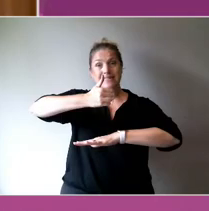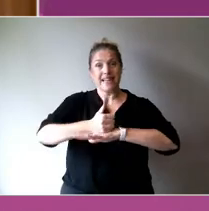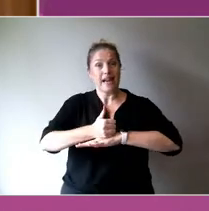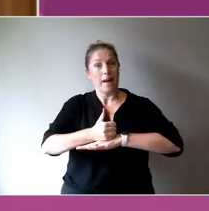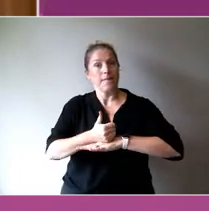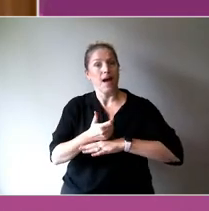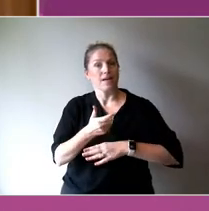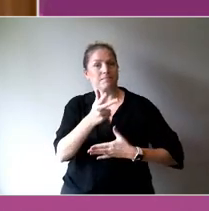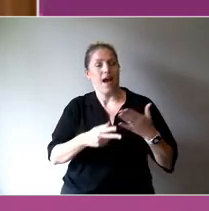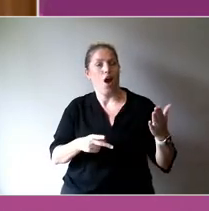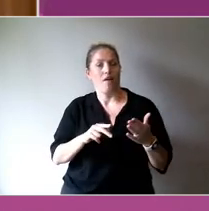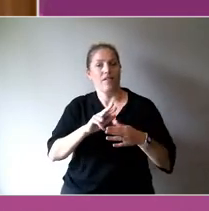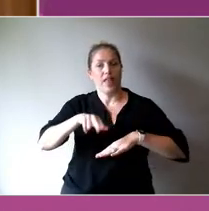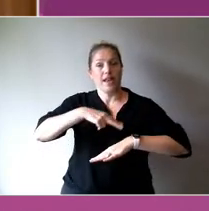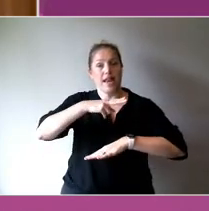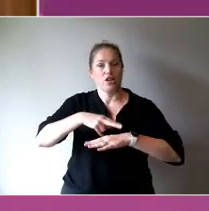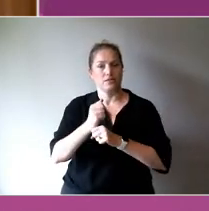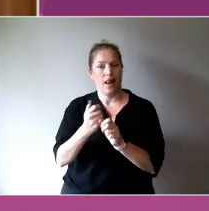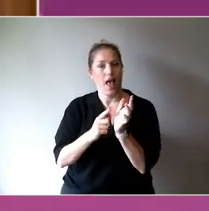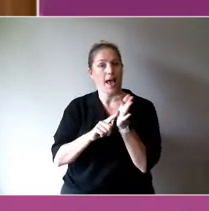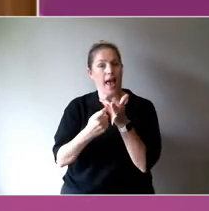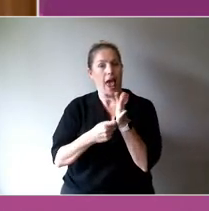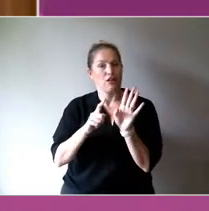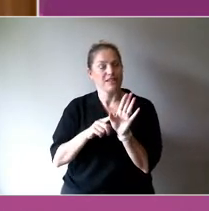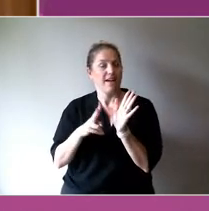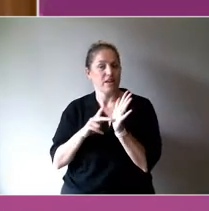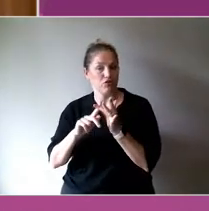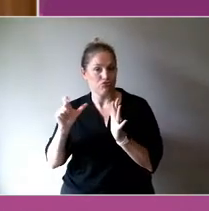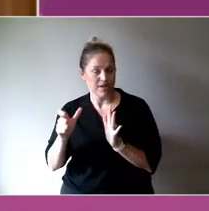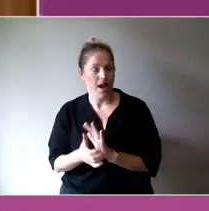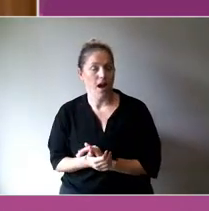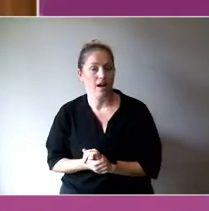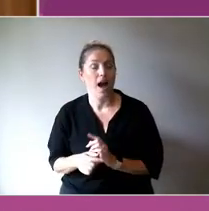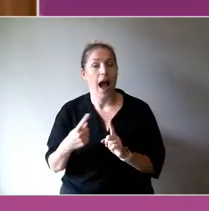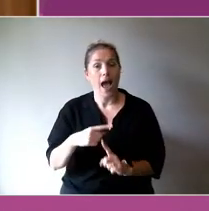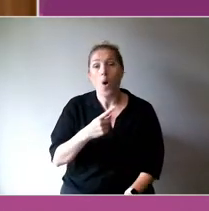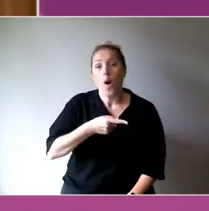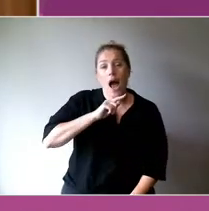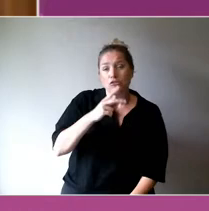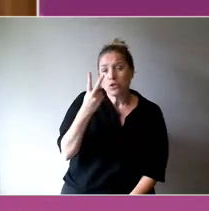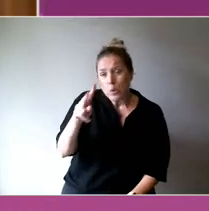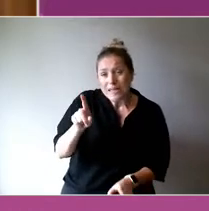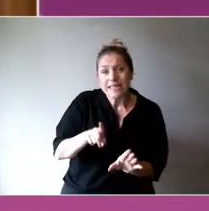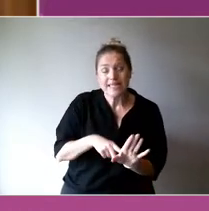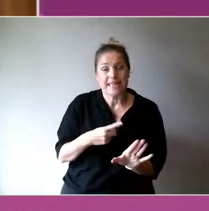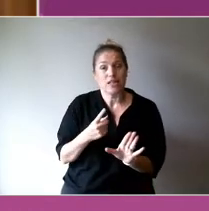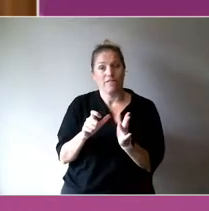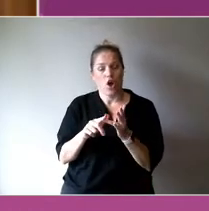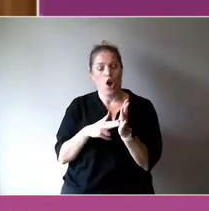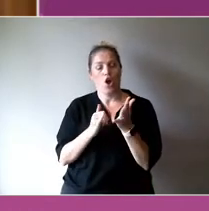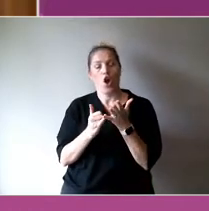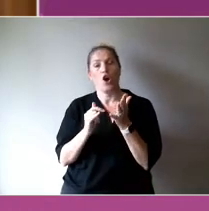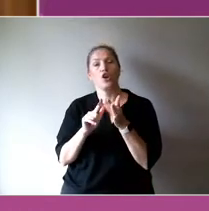And 128 years for the conservatorium of music's location within the university. This year is a special one.